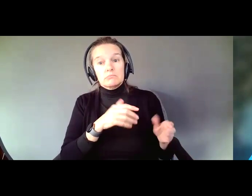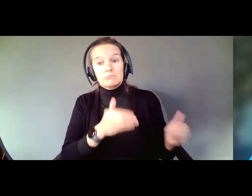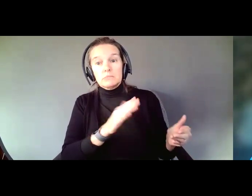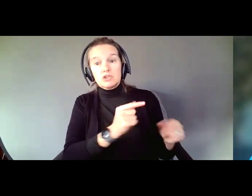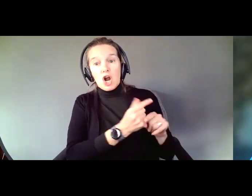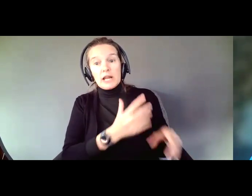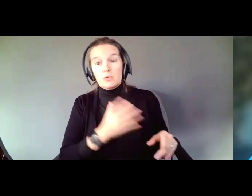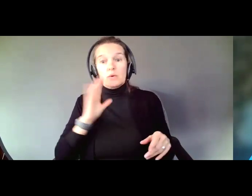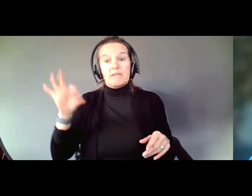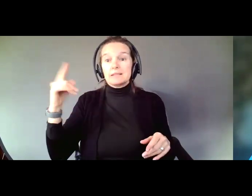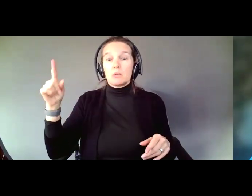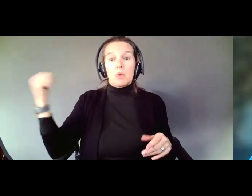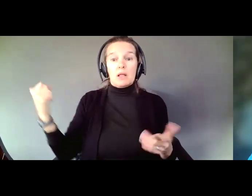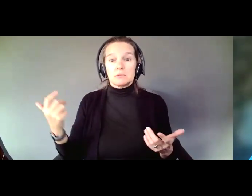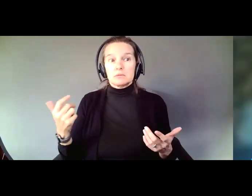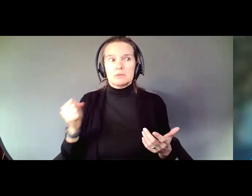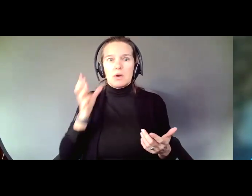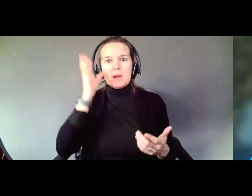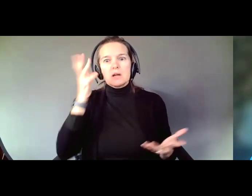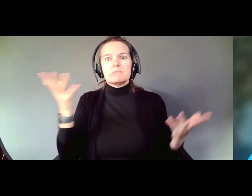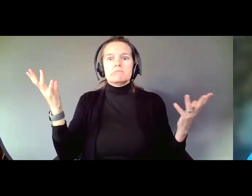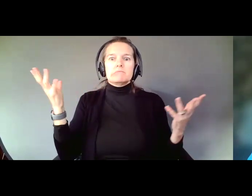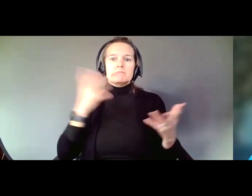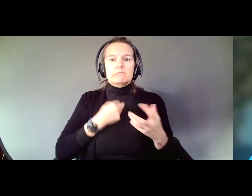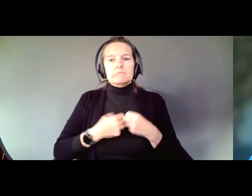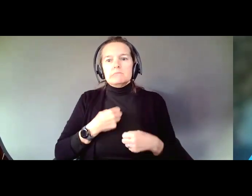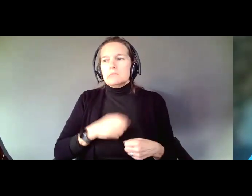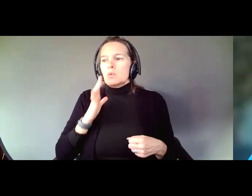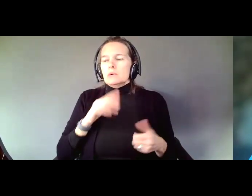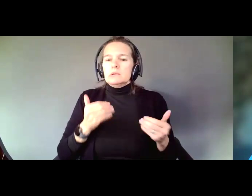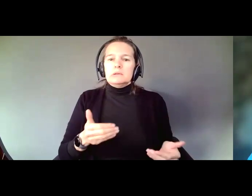So what's a parent to do? They stayed his guardian. A few years later Jenny happened, and made